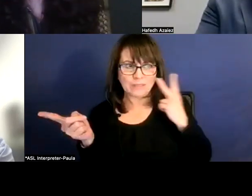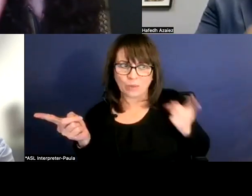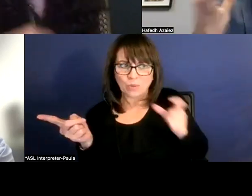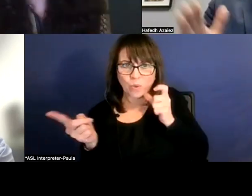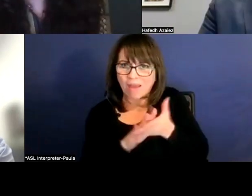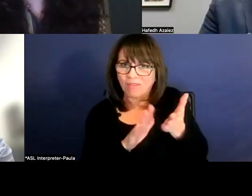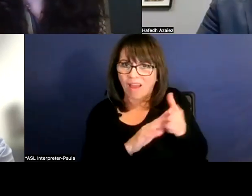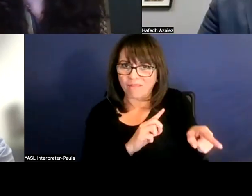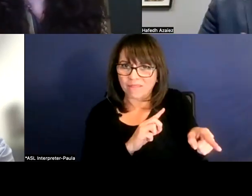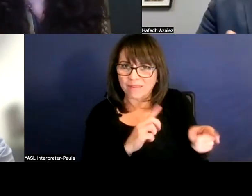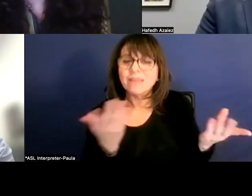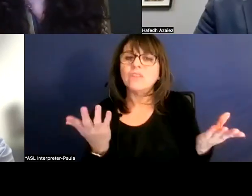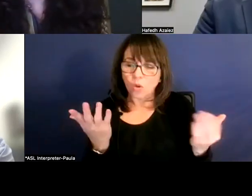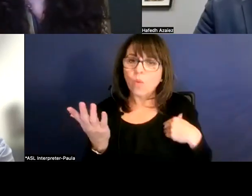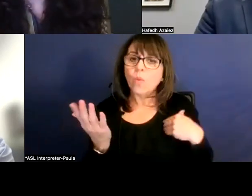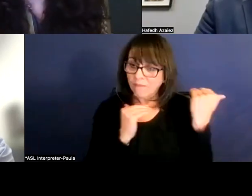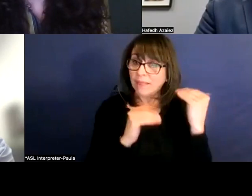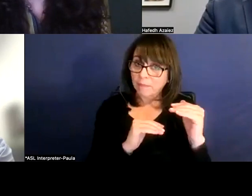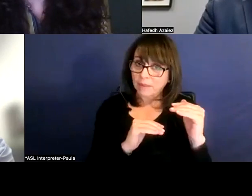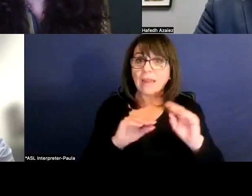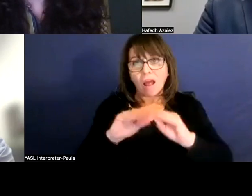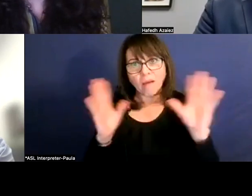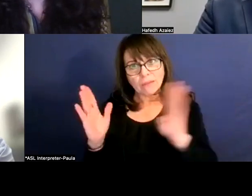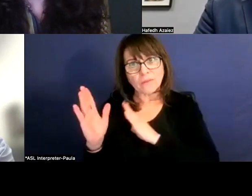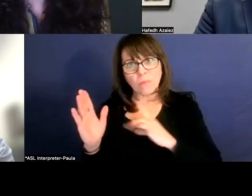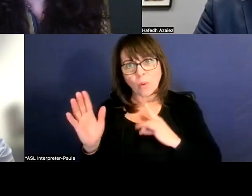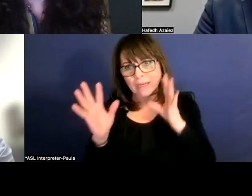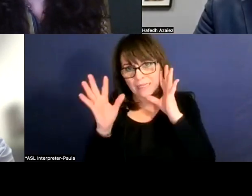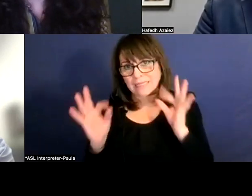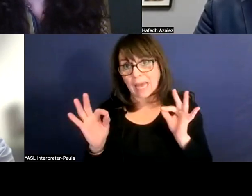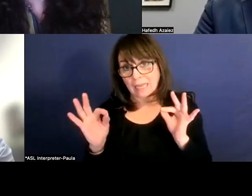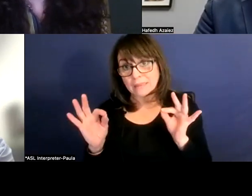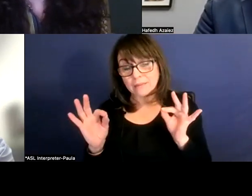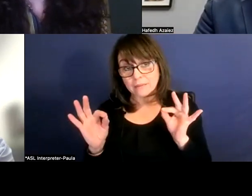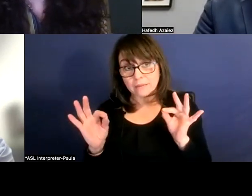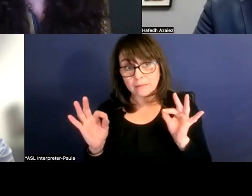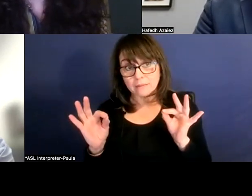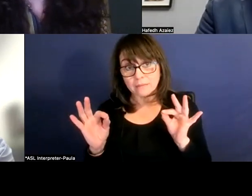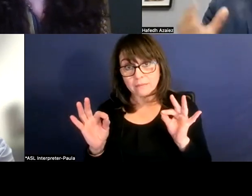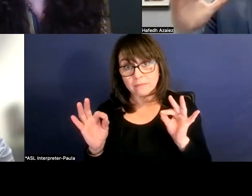In other words, and obviously it's gonna be up to our board to give us approval or not.